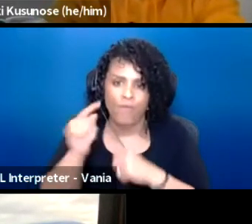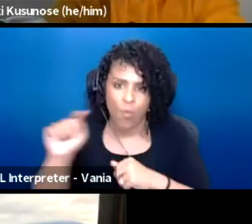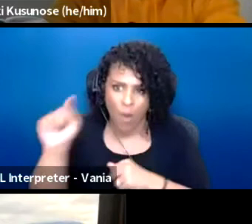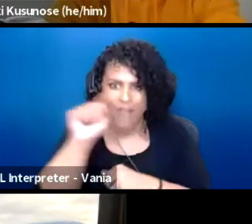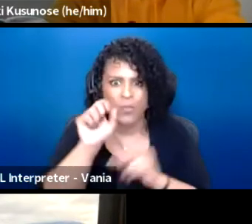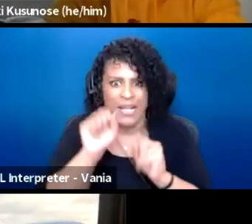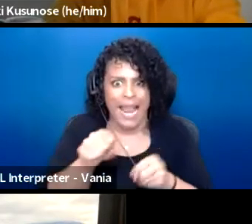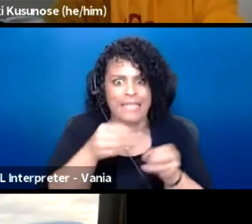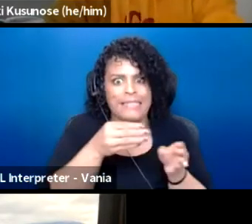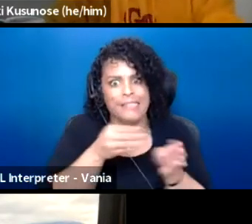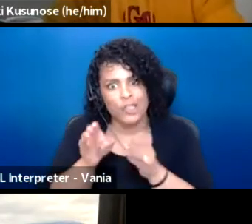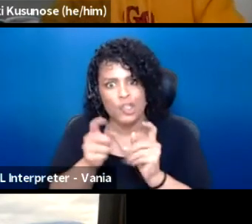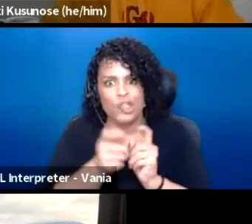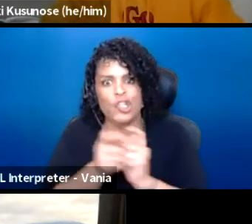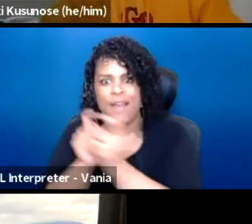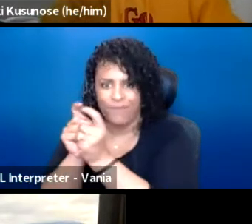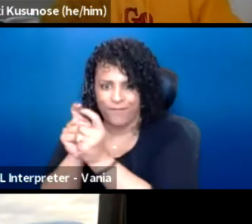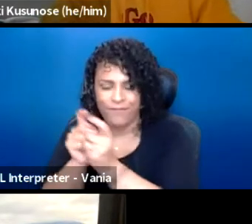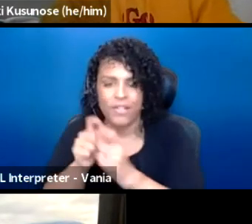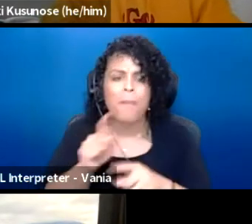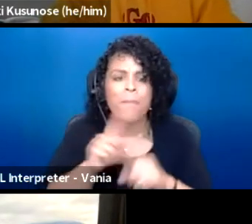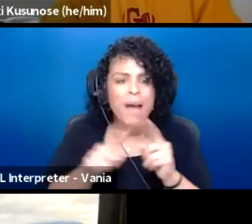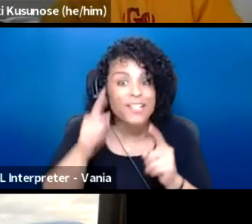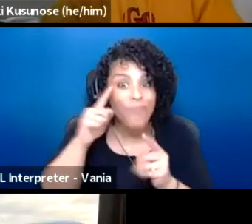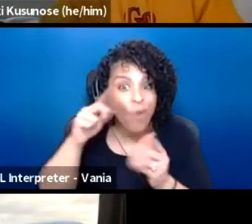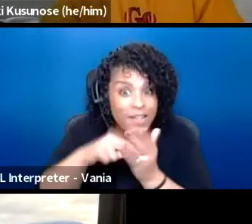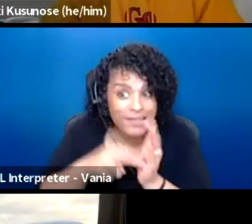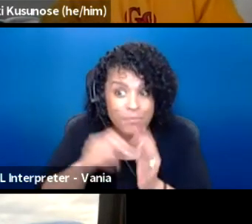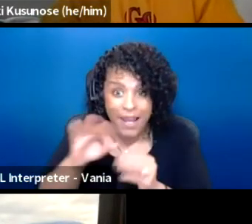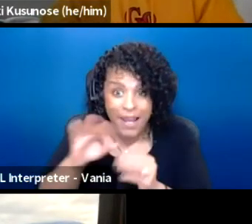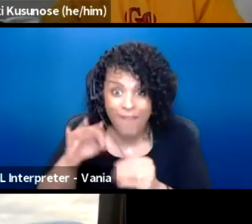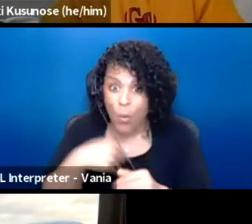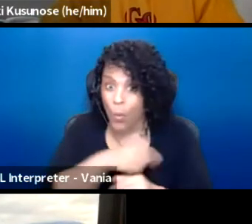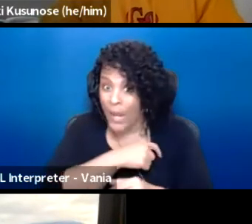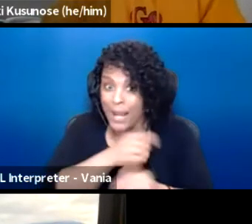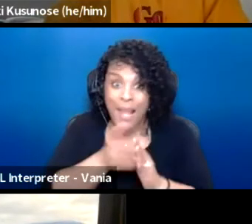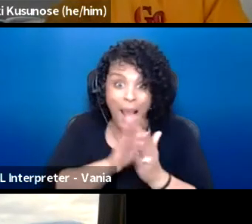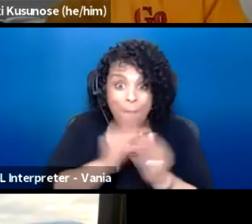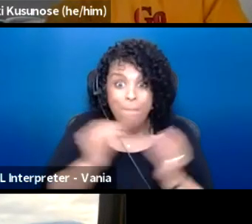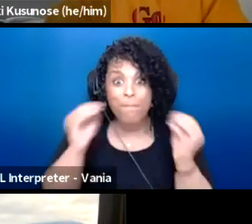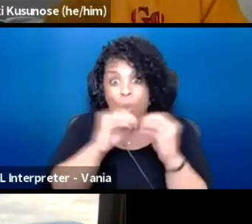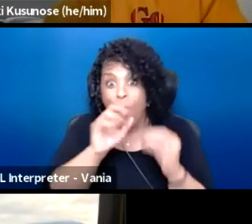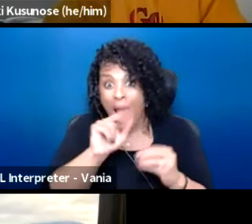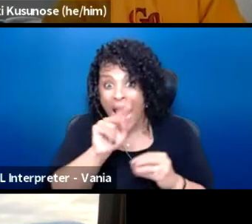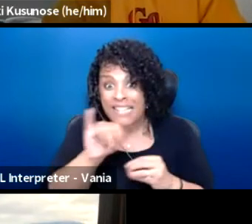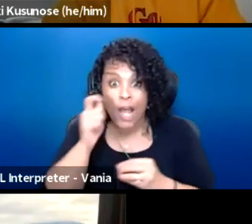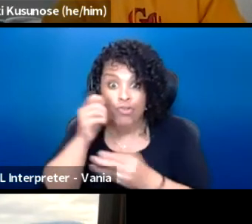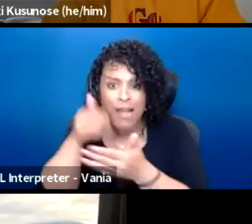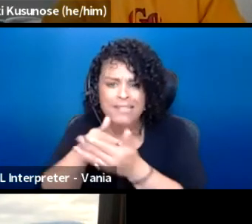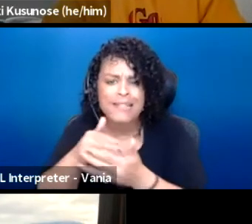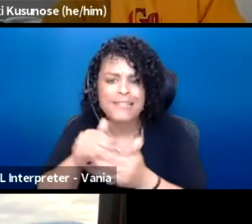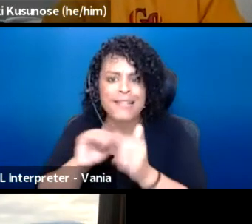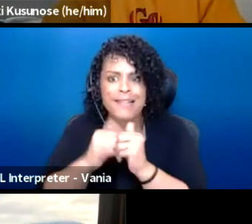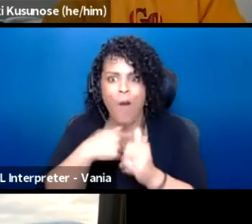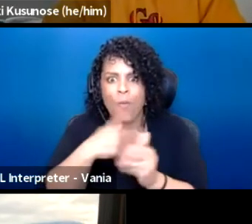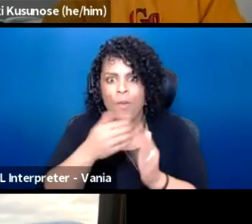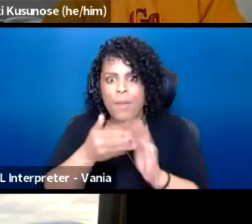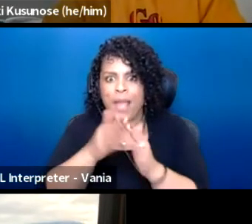But it's for the intention of, if we become more anti-racist which is really about how we become more relational